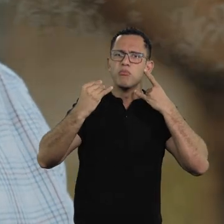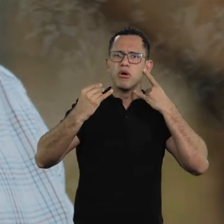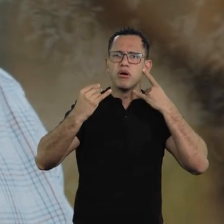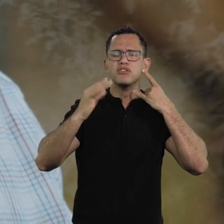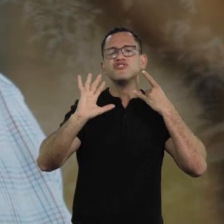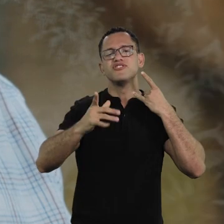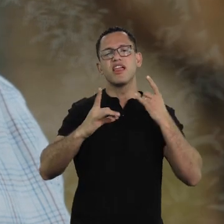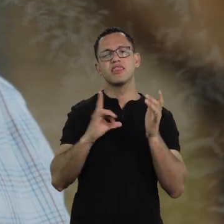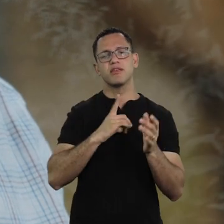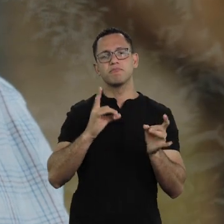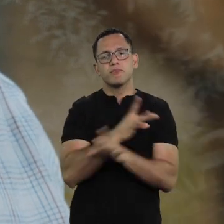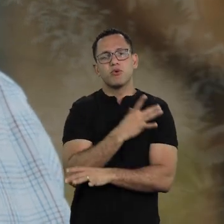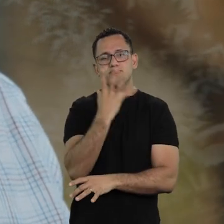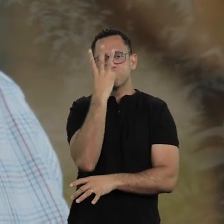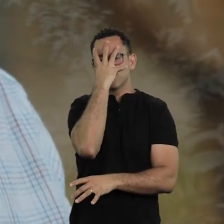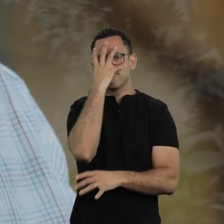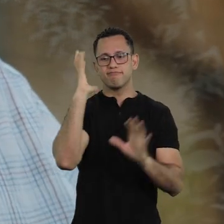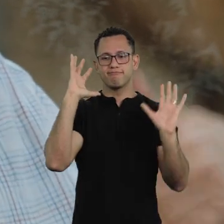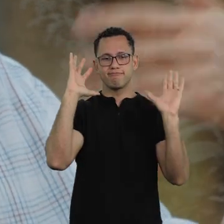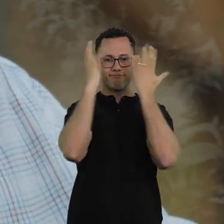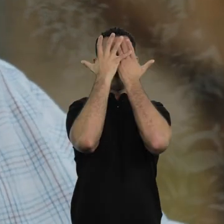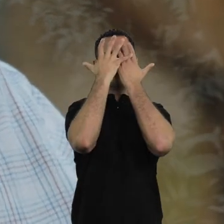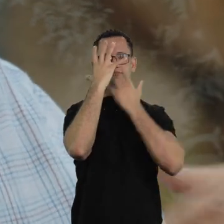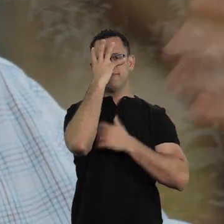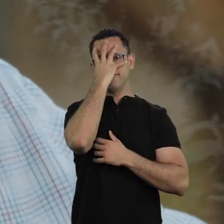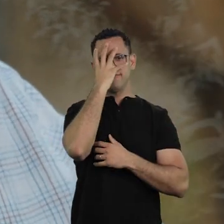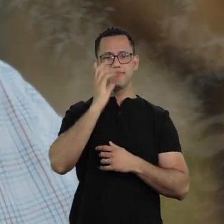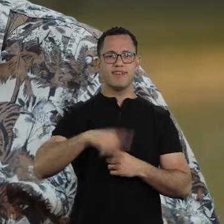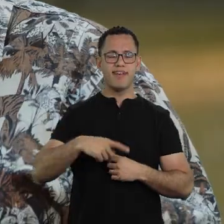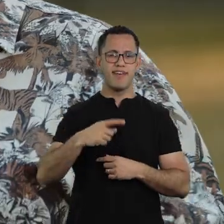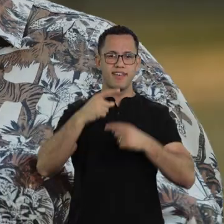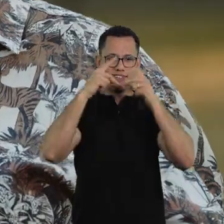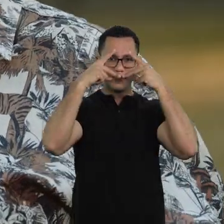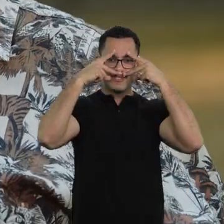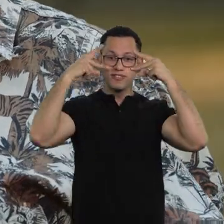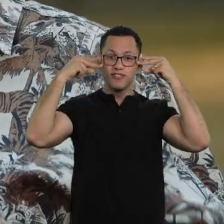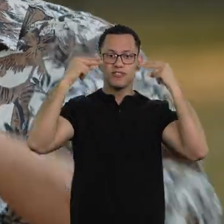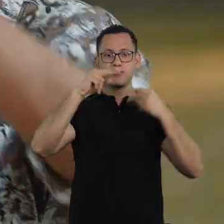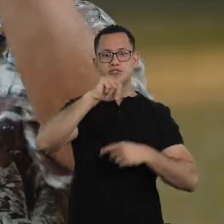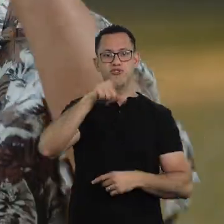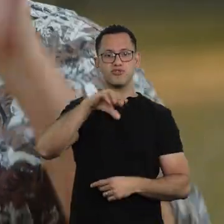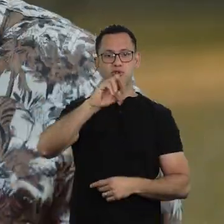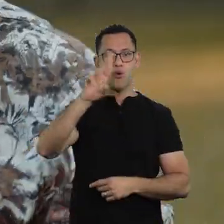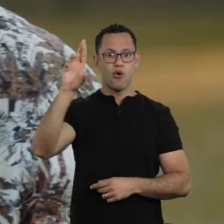that’s because they are masked people They are already masked. They were born Zorro.